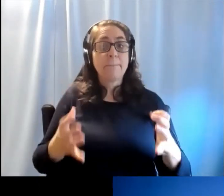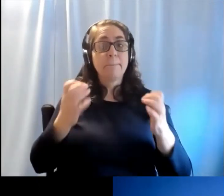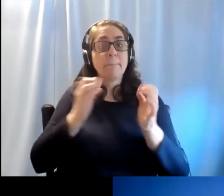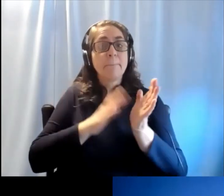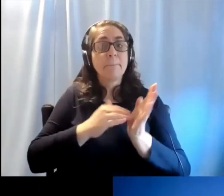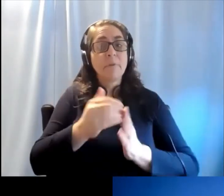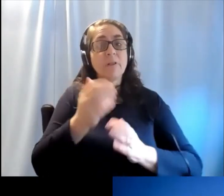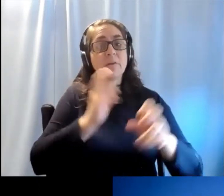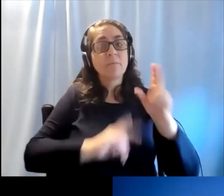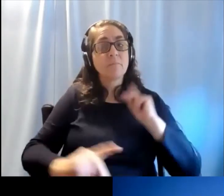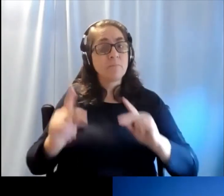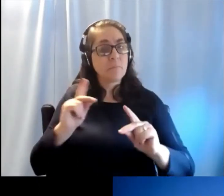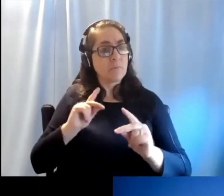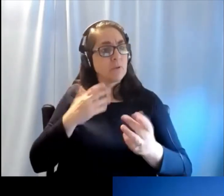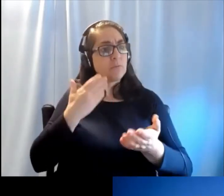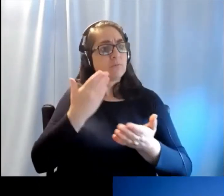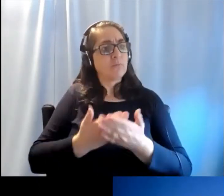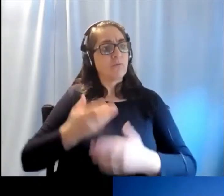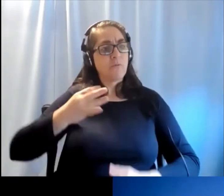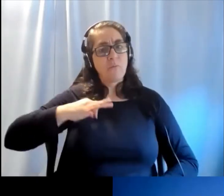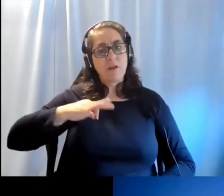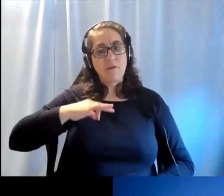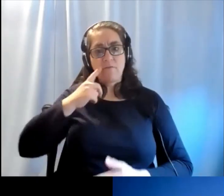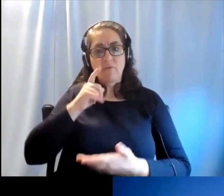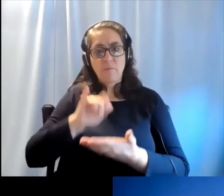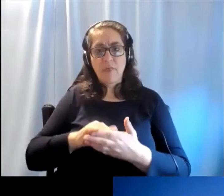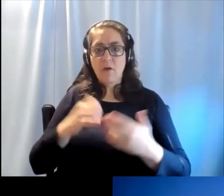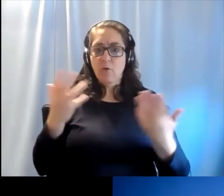Millions of people are benefitting from these already.